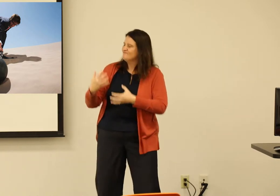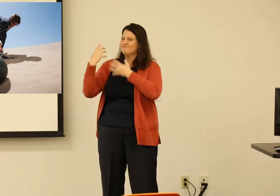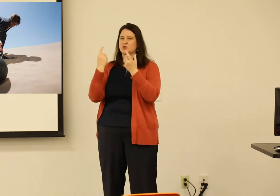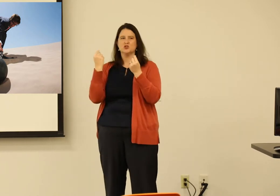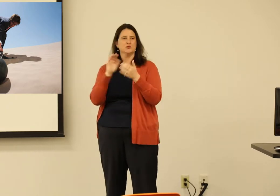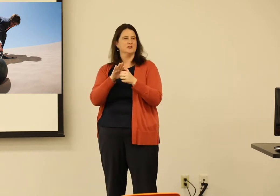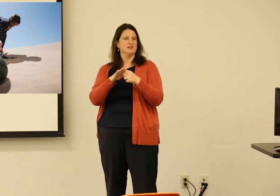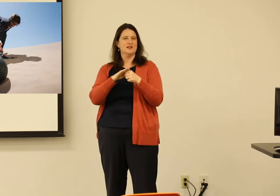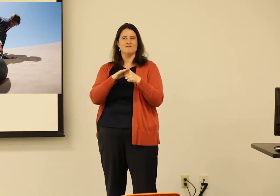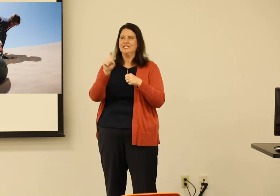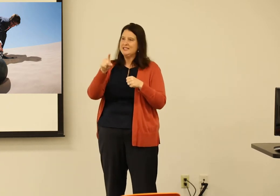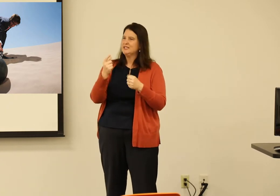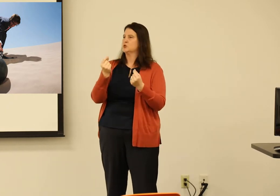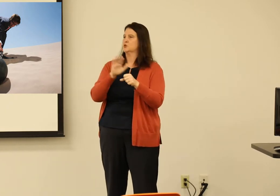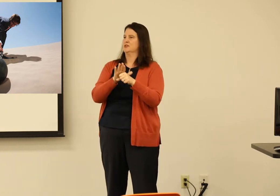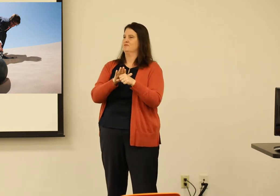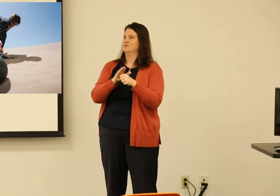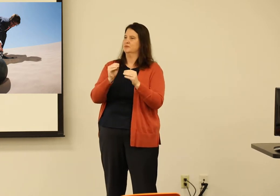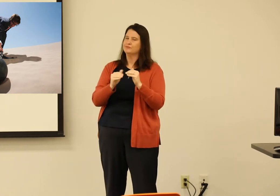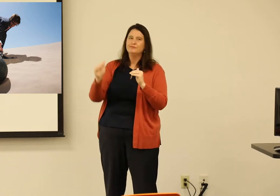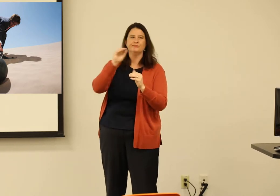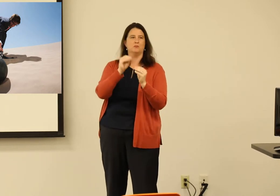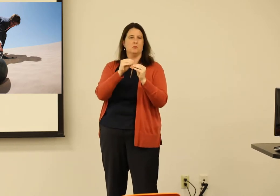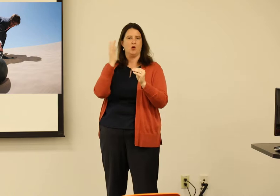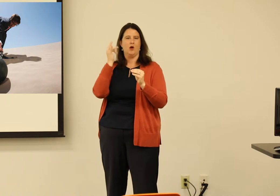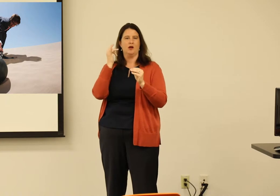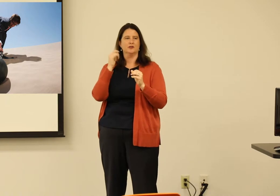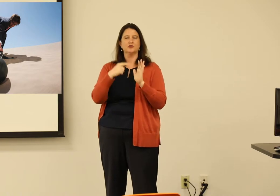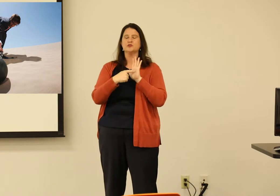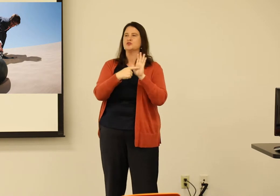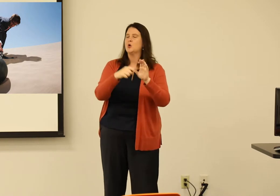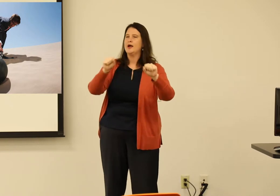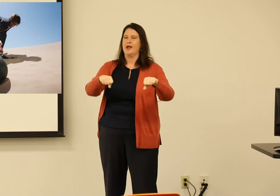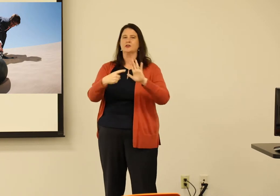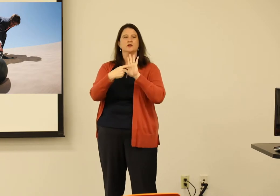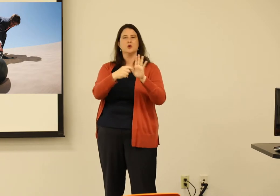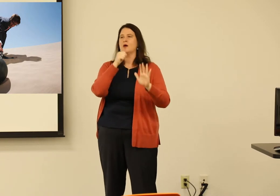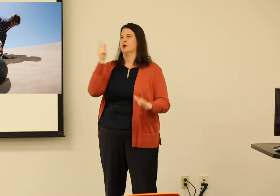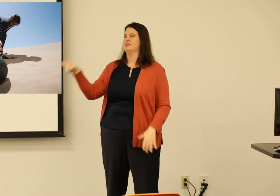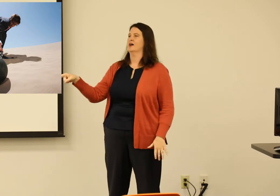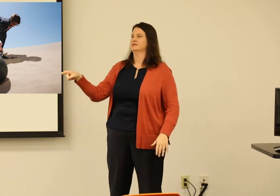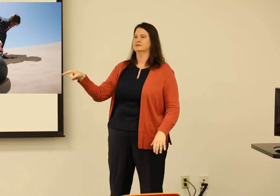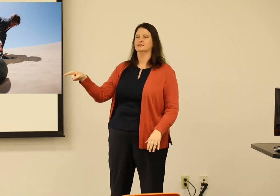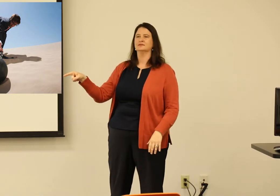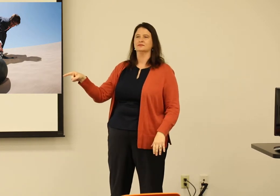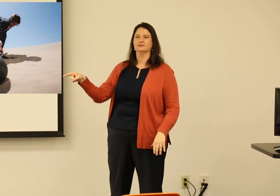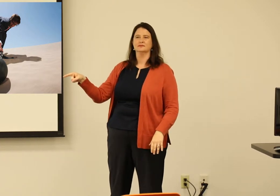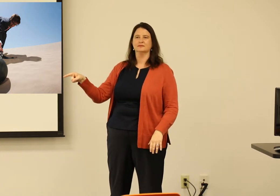as other people. I was always doing more. And it felt like I had to do that because I had to show them